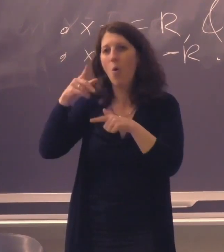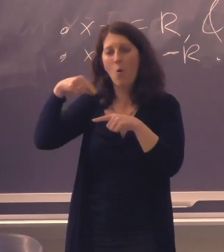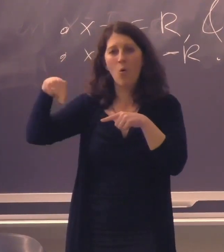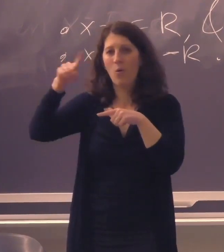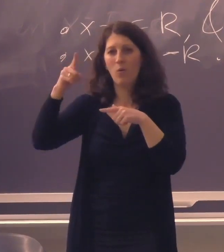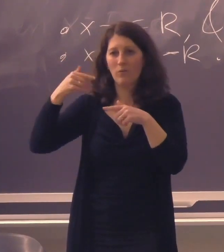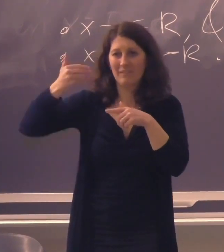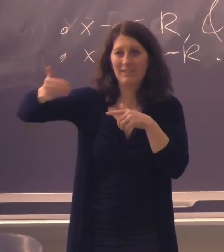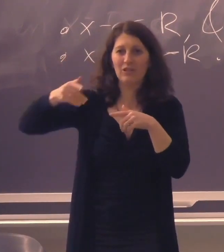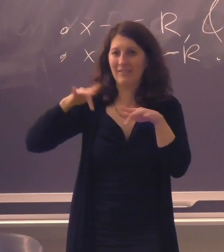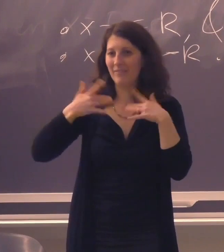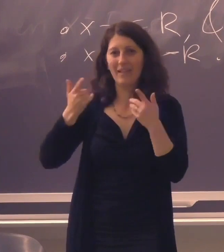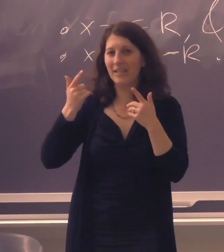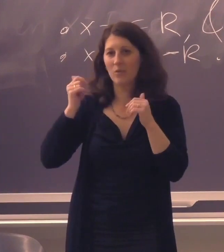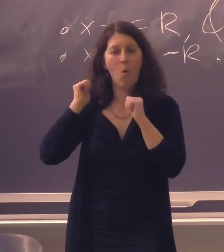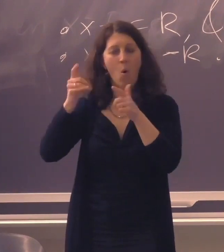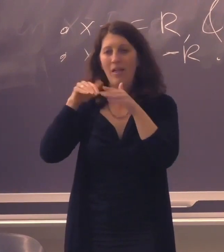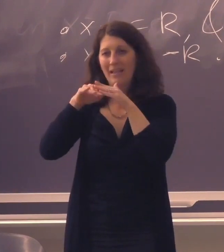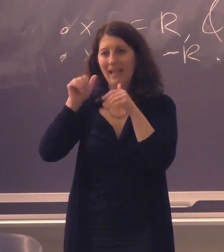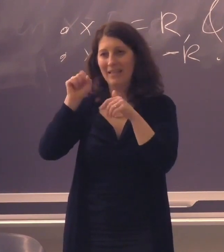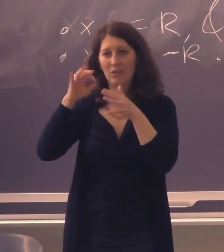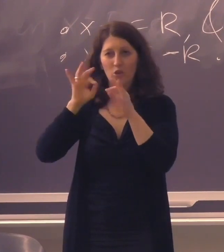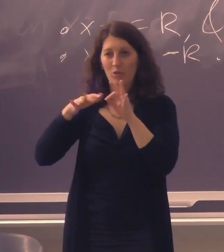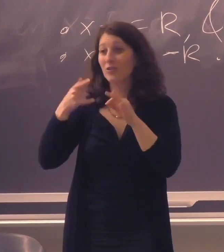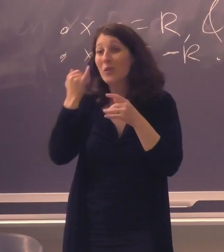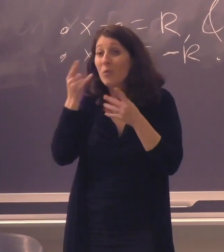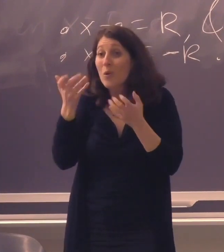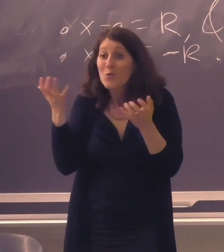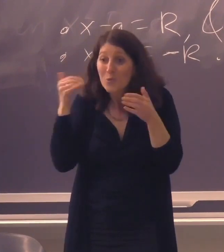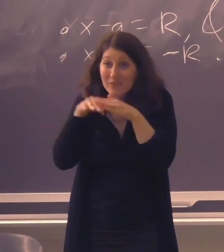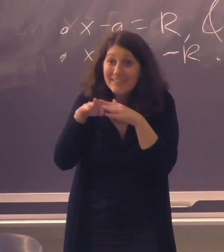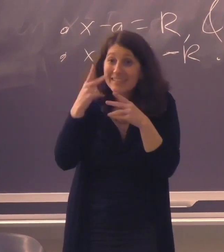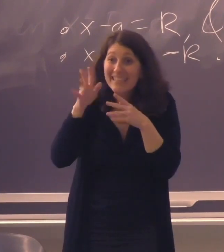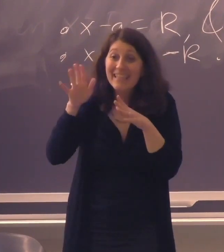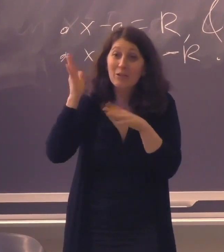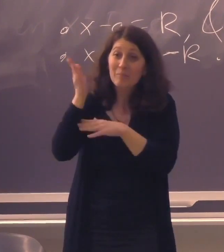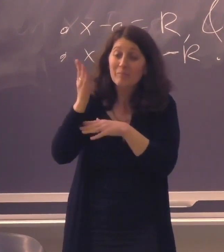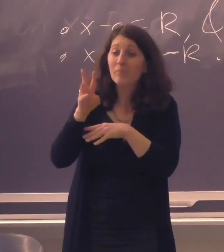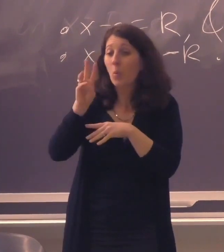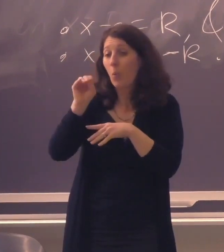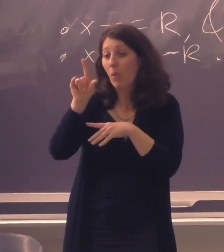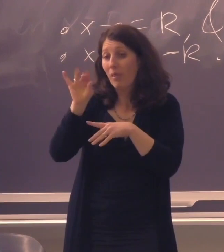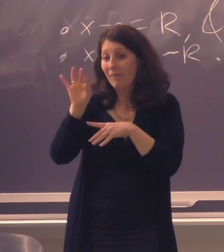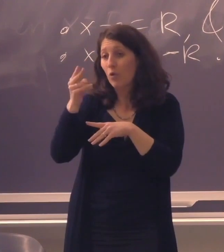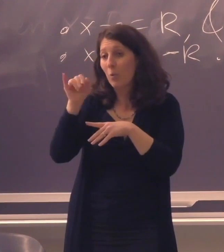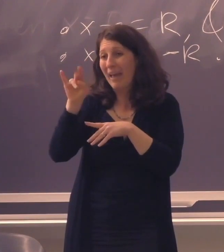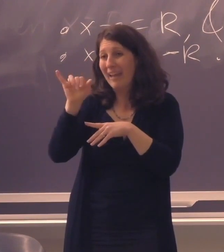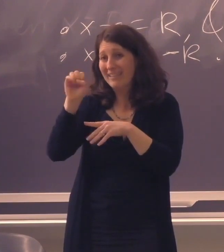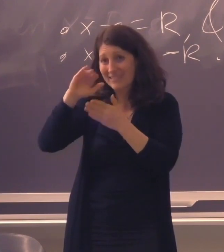in this year's lecture series ASL interpreted to ensure access to all the deaf community and members.